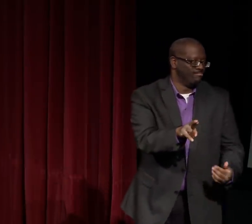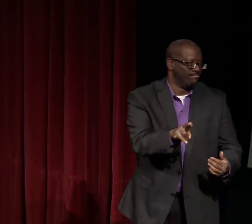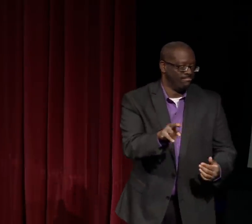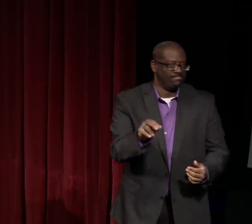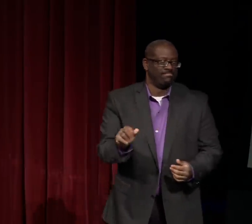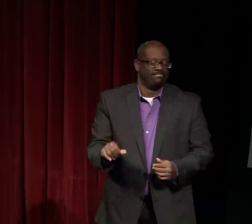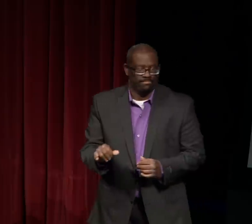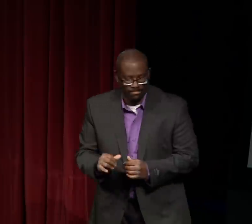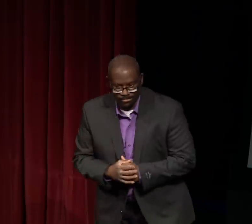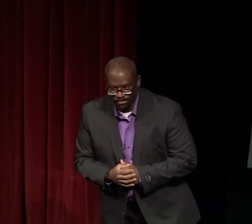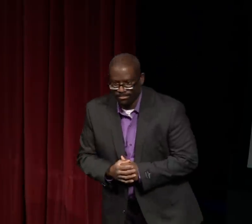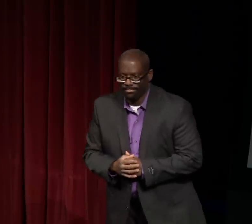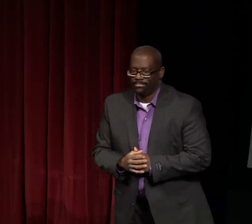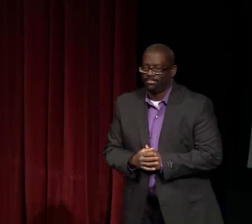Eventually she did go to the doctor and found out